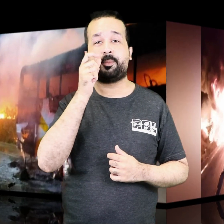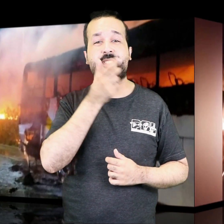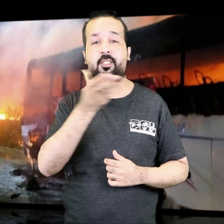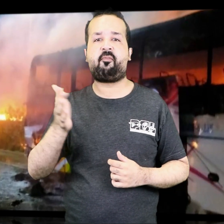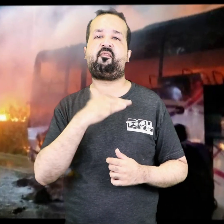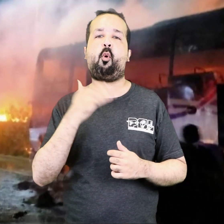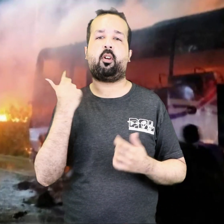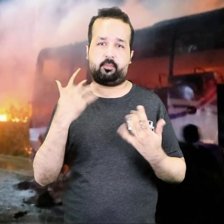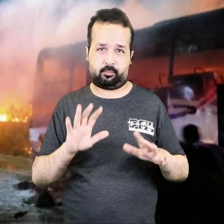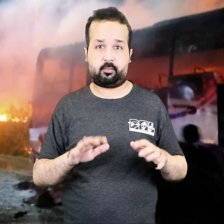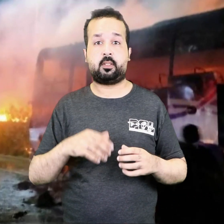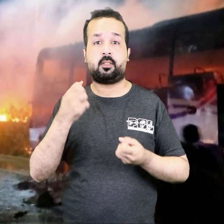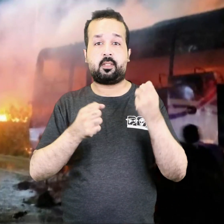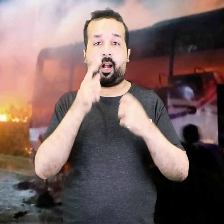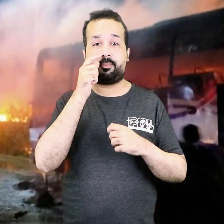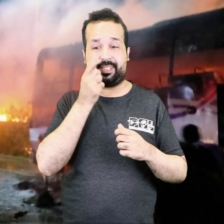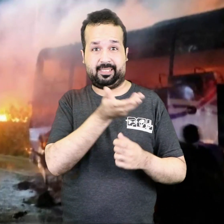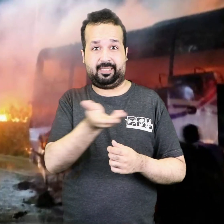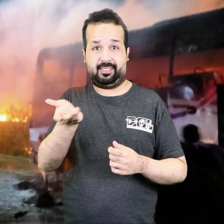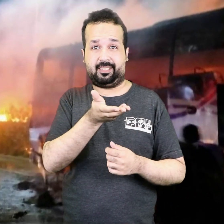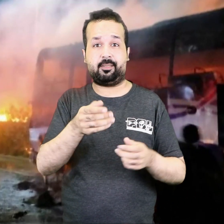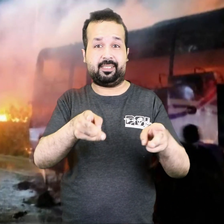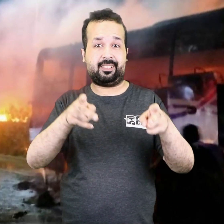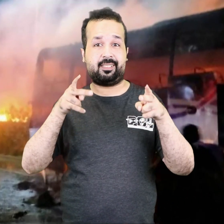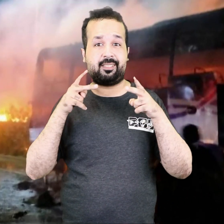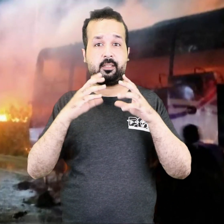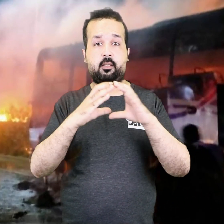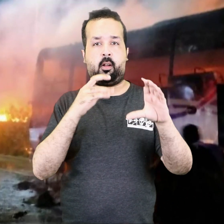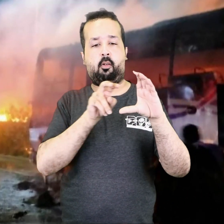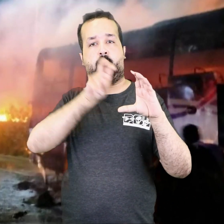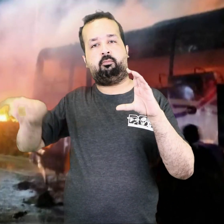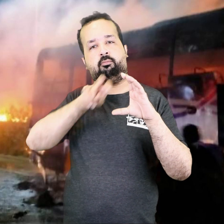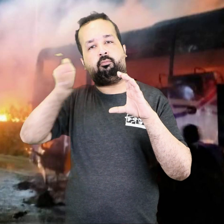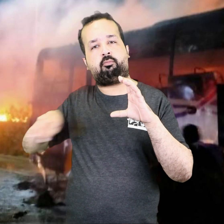Many passengers jumped from the moving bus.